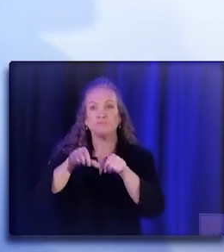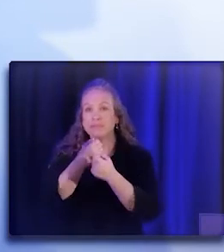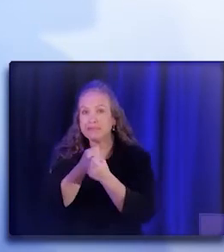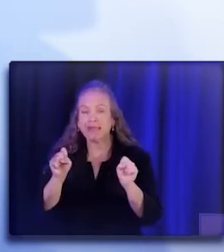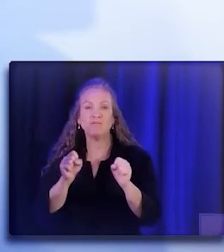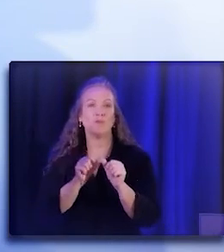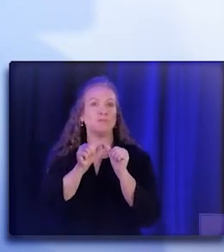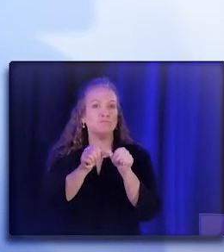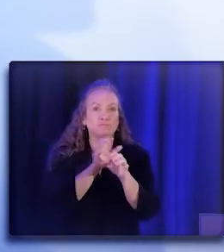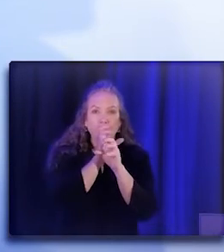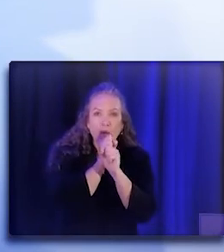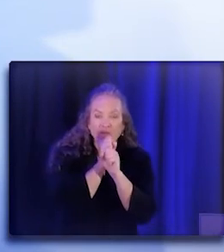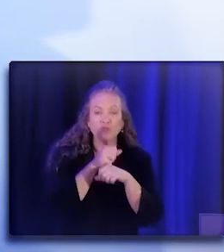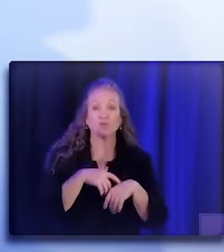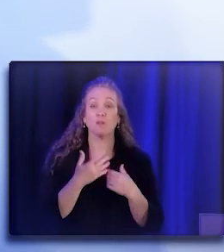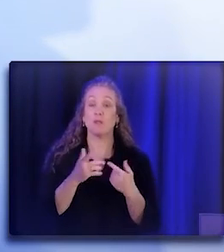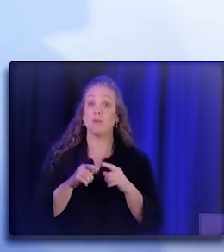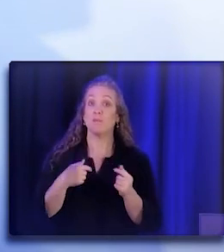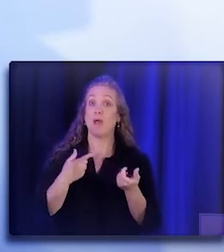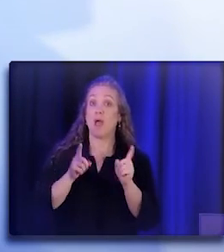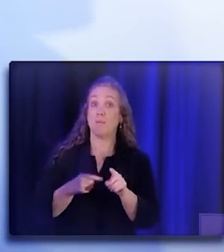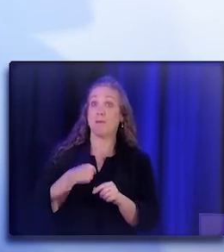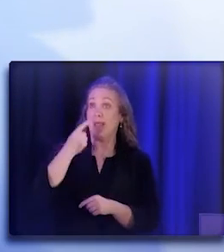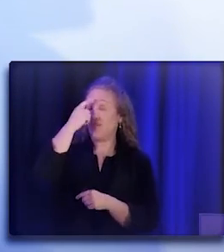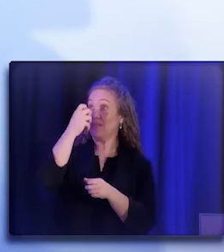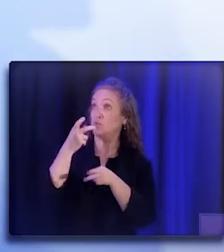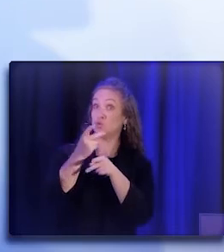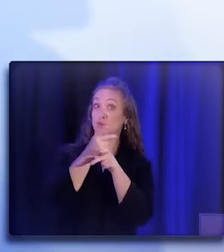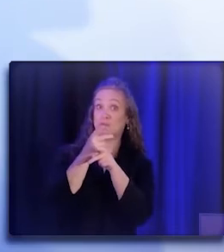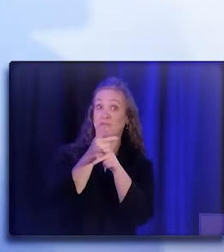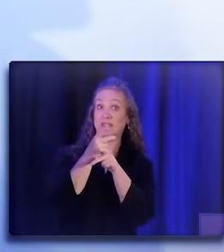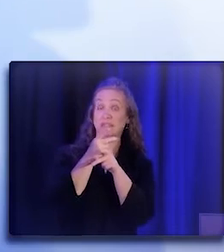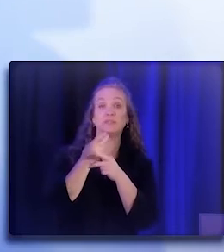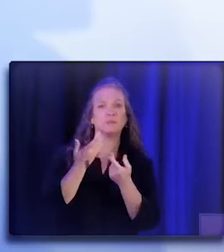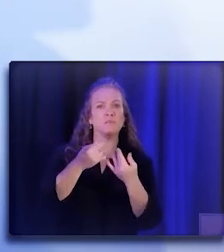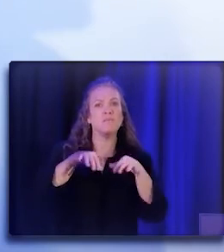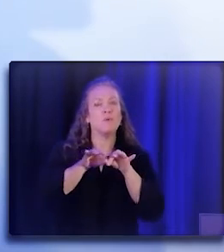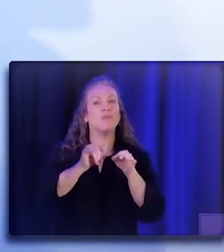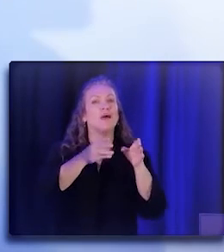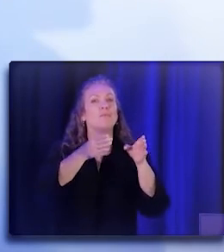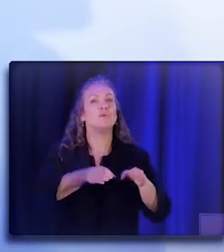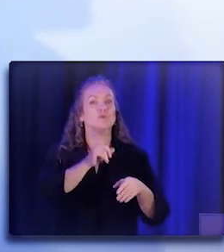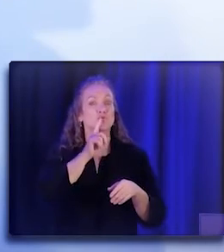So I think when I think about supervision, it's very important for the person to really understand the work